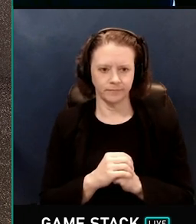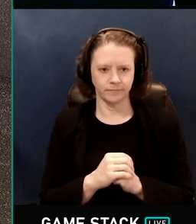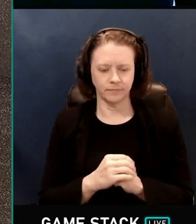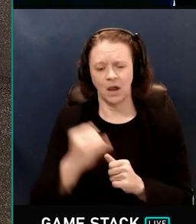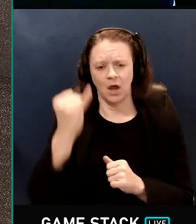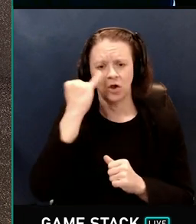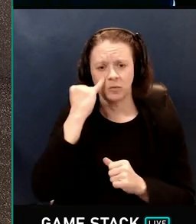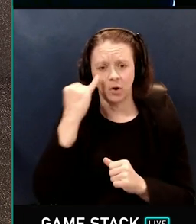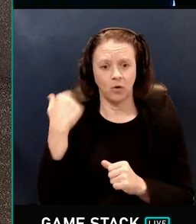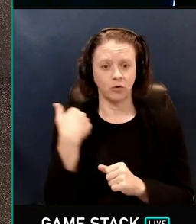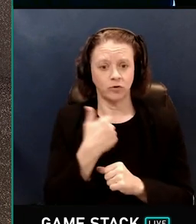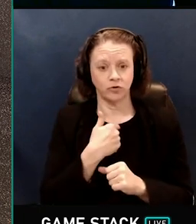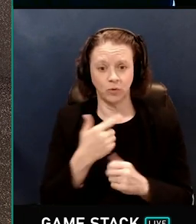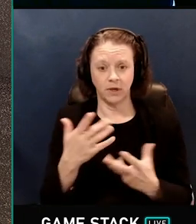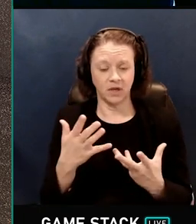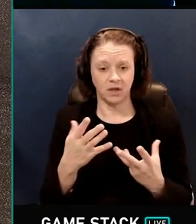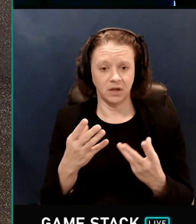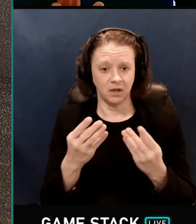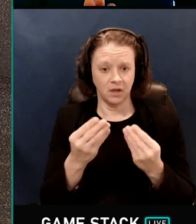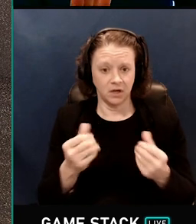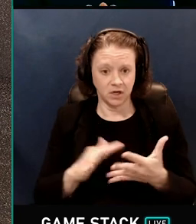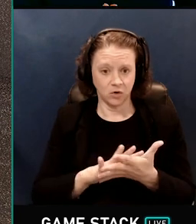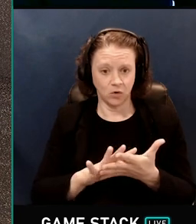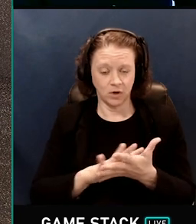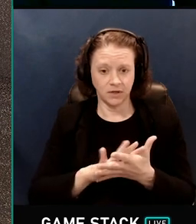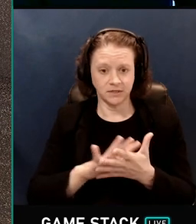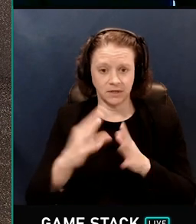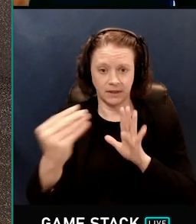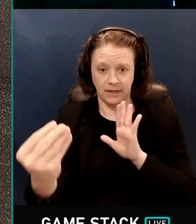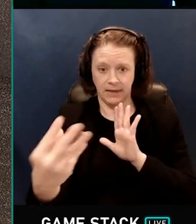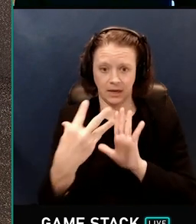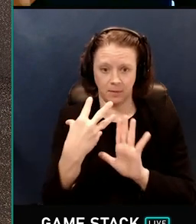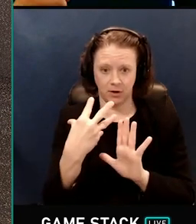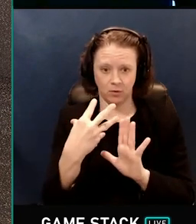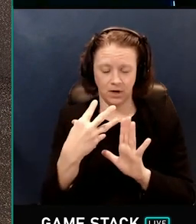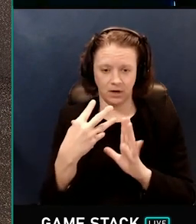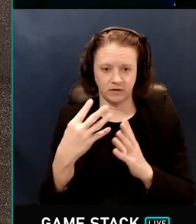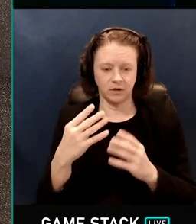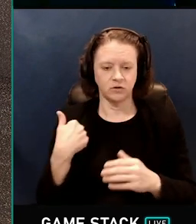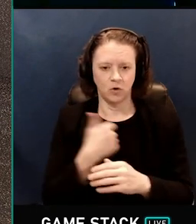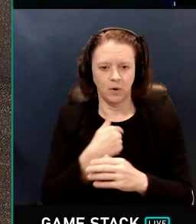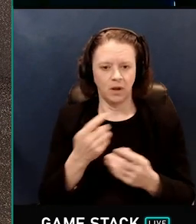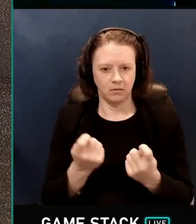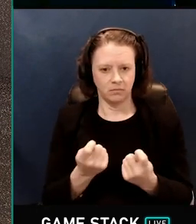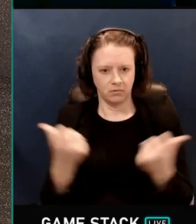So what if we denoise the incoming irradiance instead? We take the surface color out of the equation.